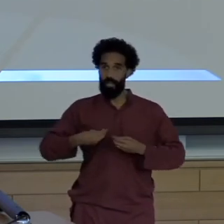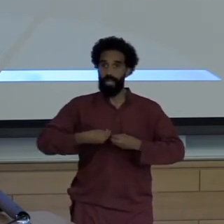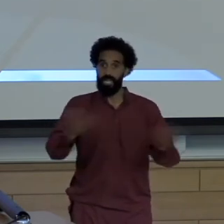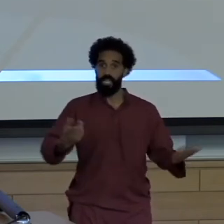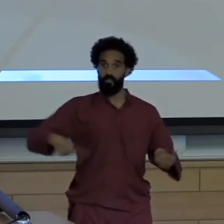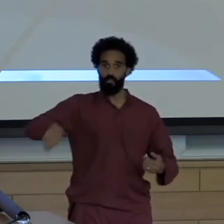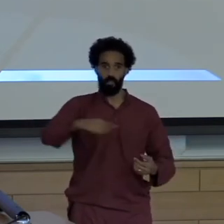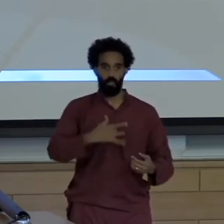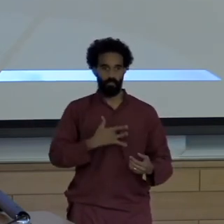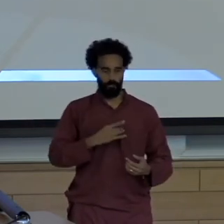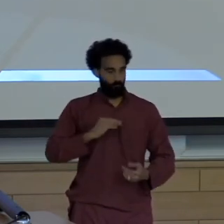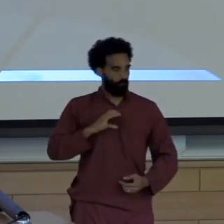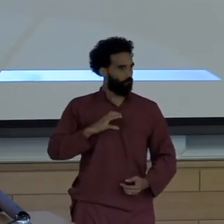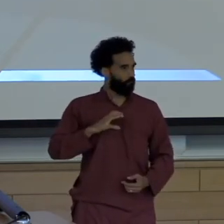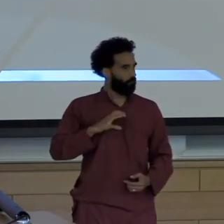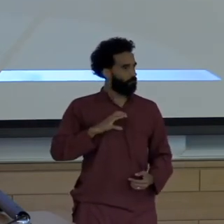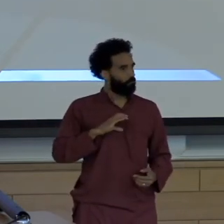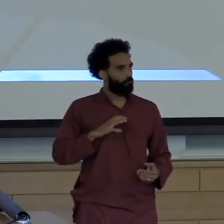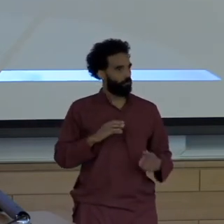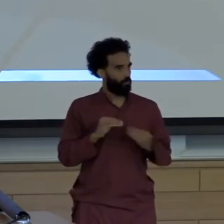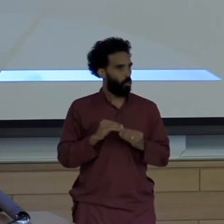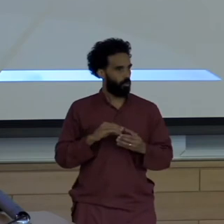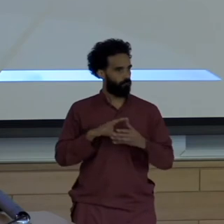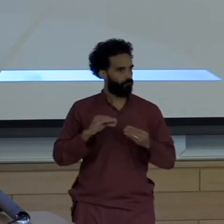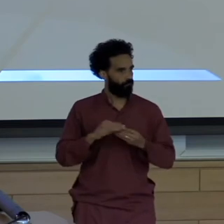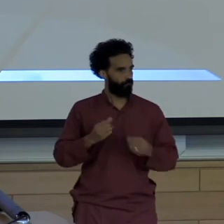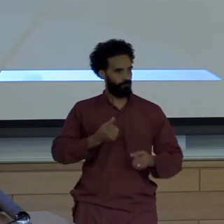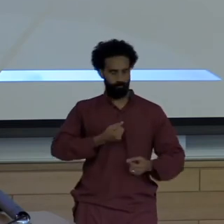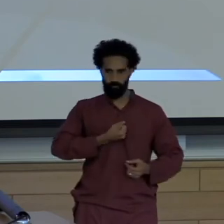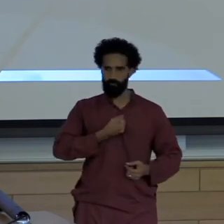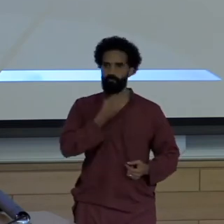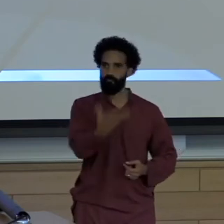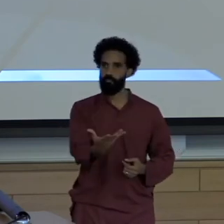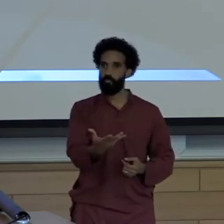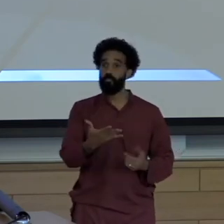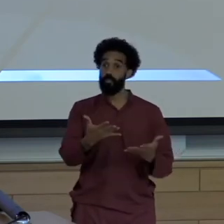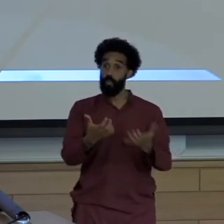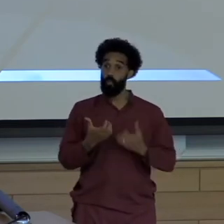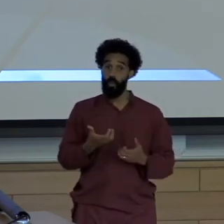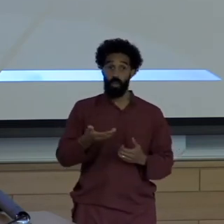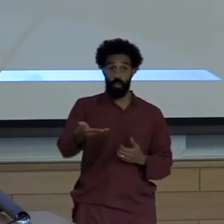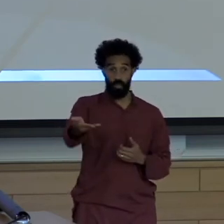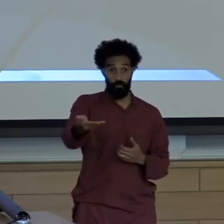Did so because I could then extend an invitation to each and every one of you